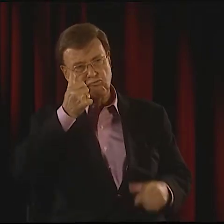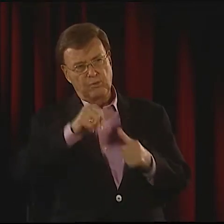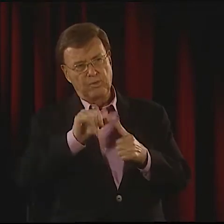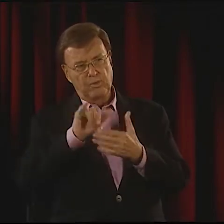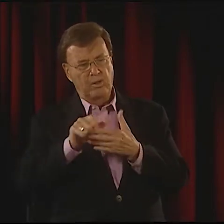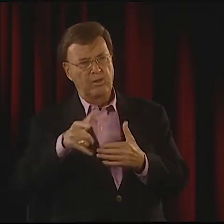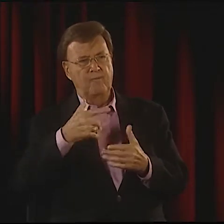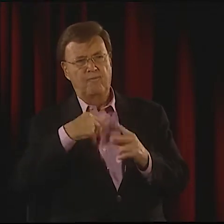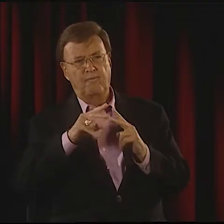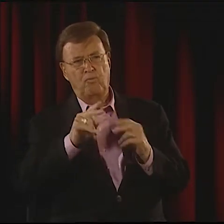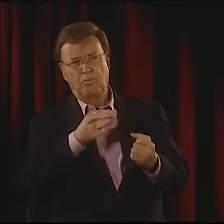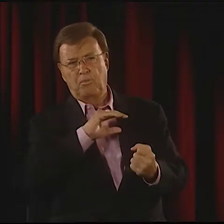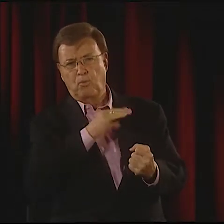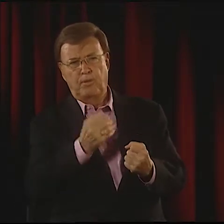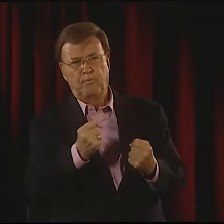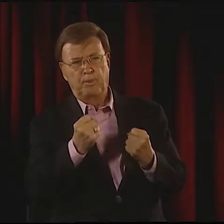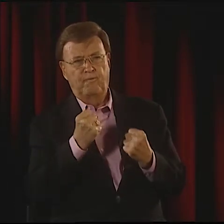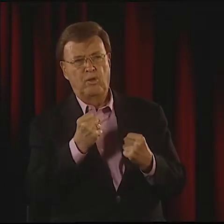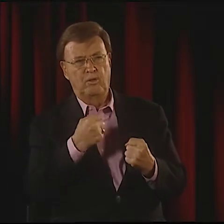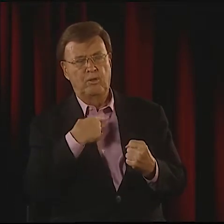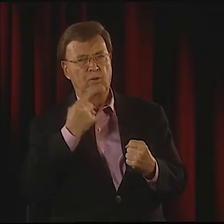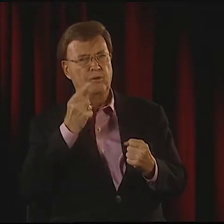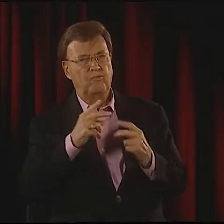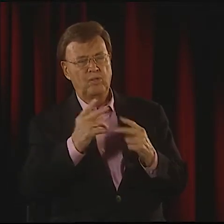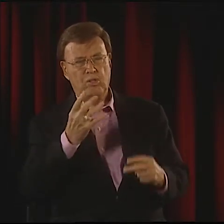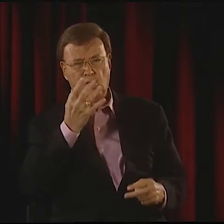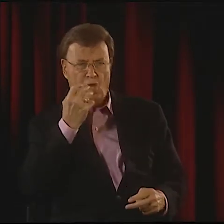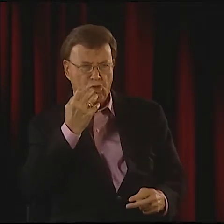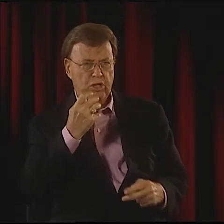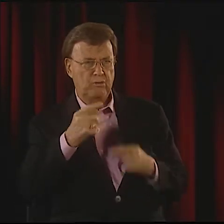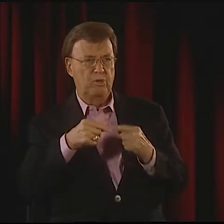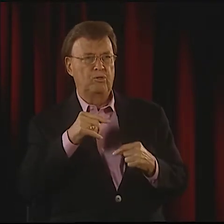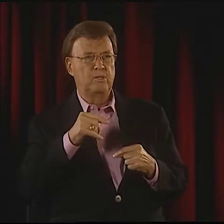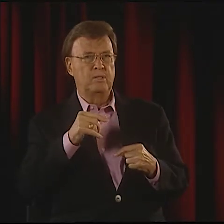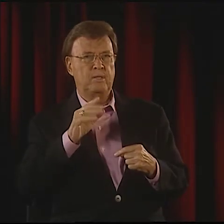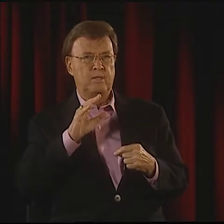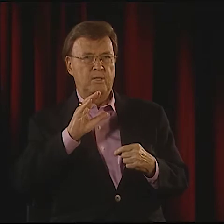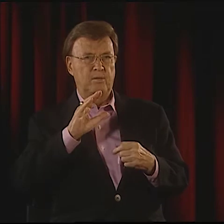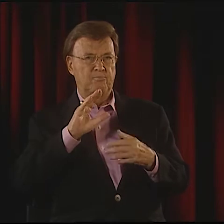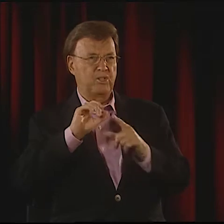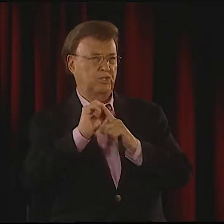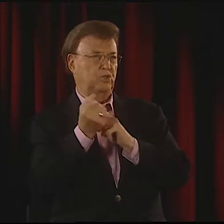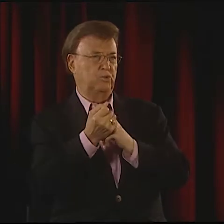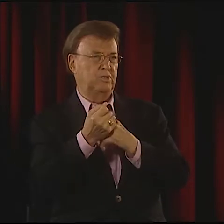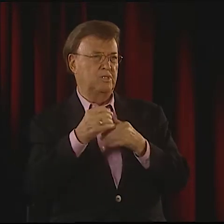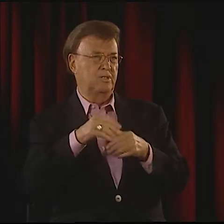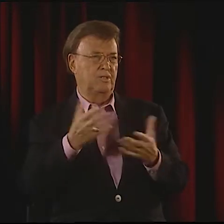AND THAT THEY WERE ALL LOOKING DOWN ON ASL. I AM REMEMBERING, YOU KNOW, IT WAS A VERY POWERFUL THING.